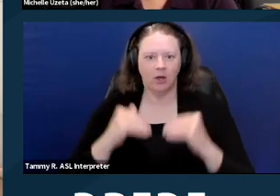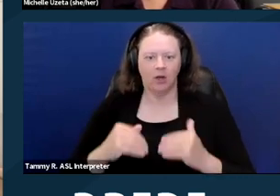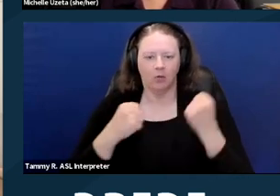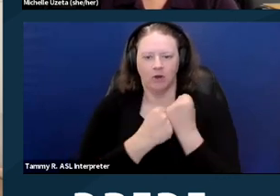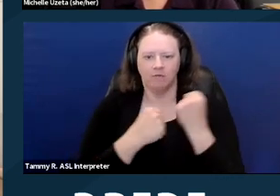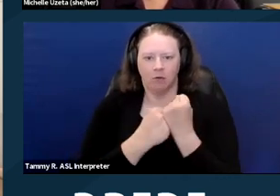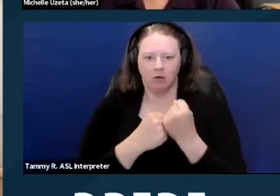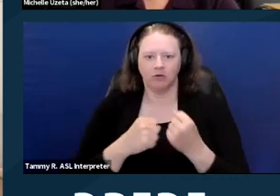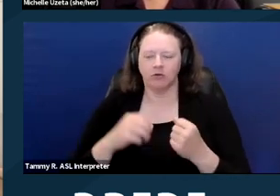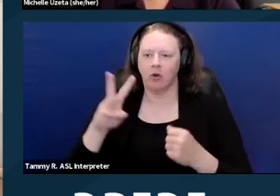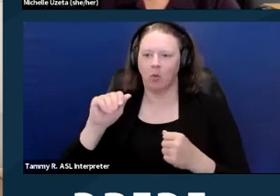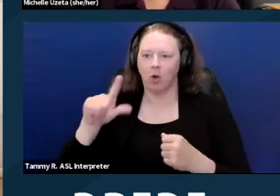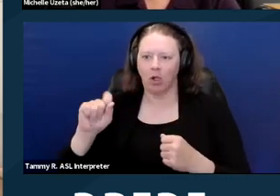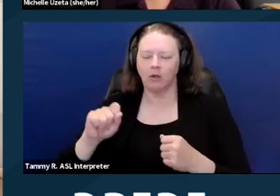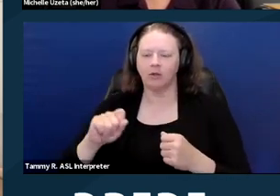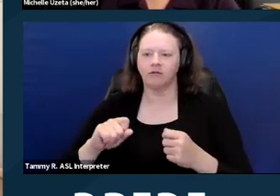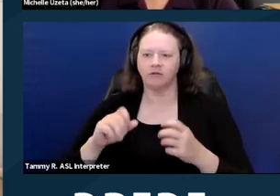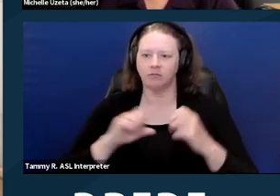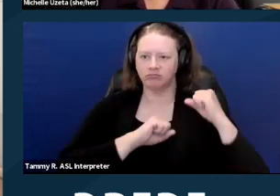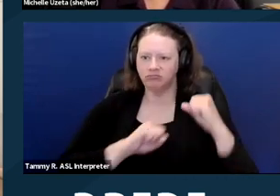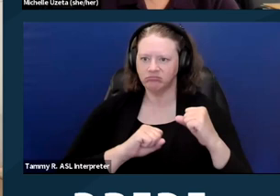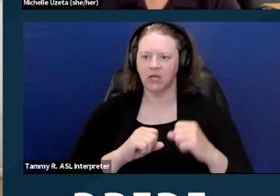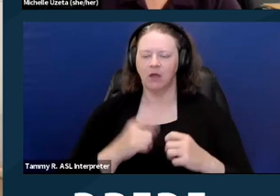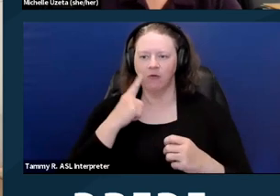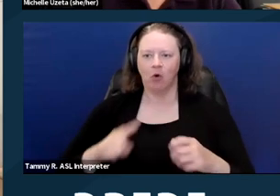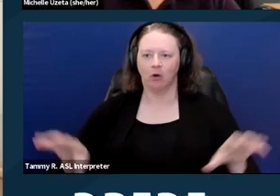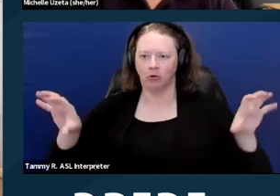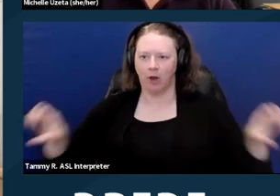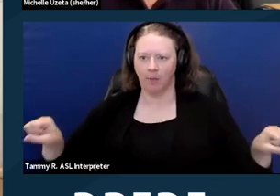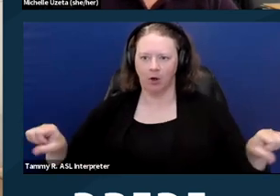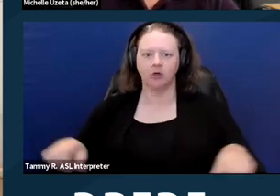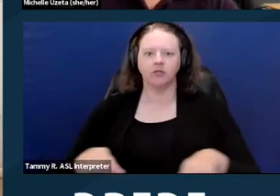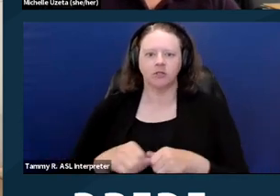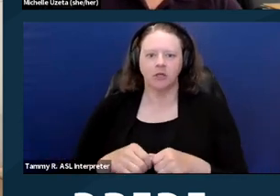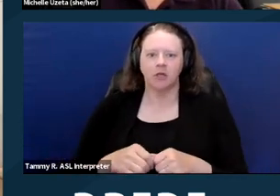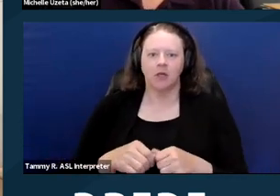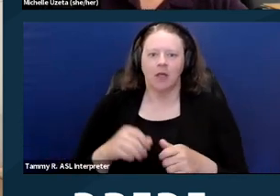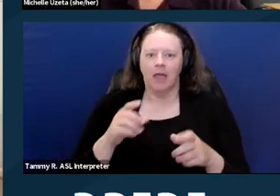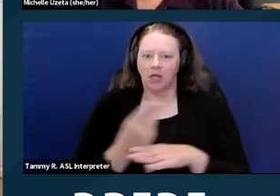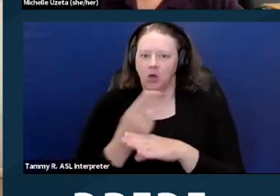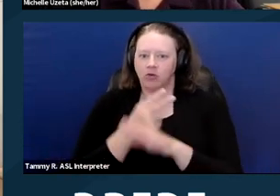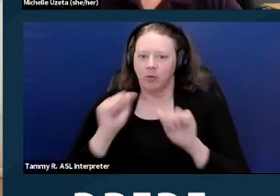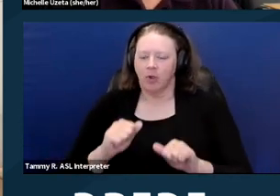which usually mean they're talking there primarily about, you know, the width and the clearance available